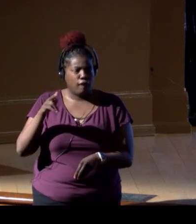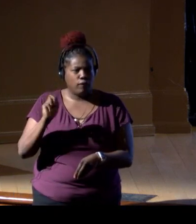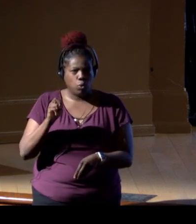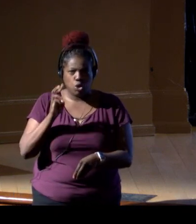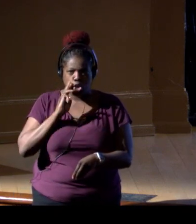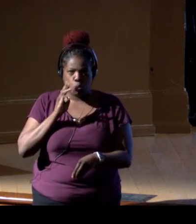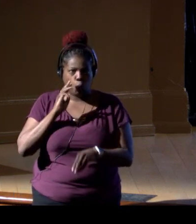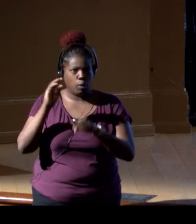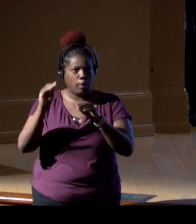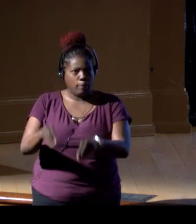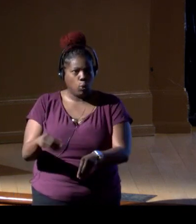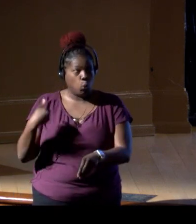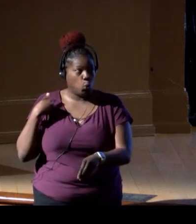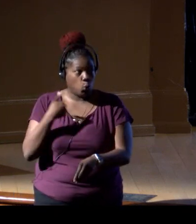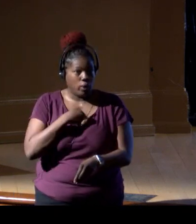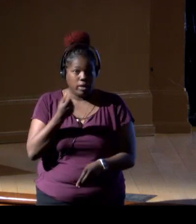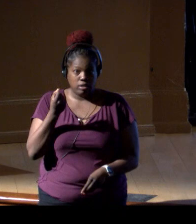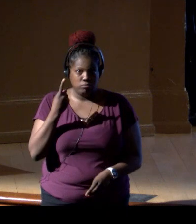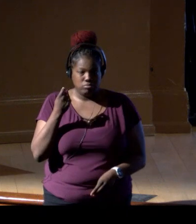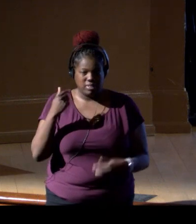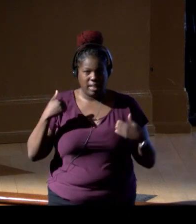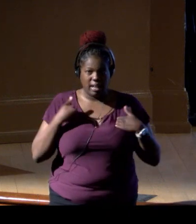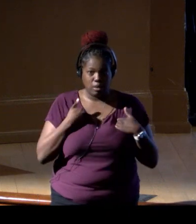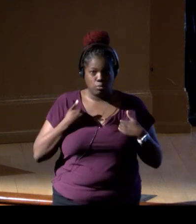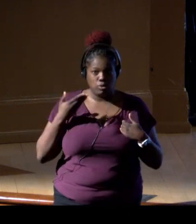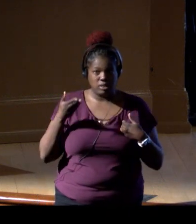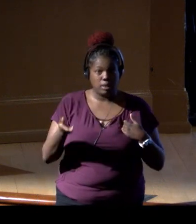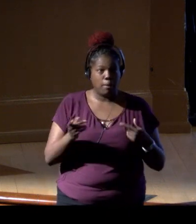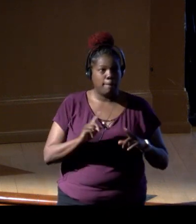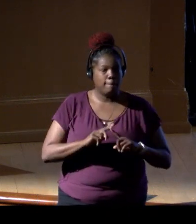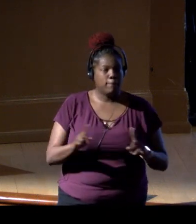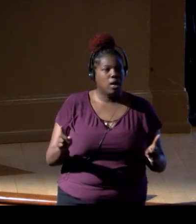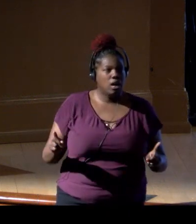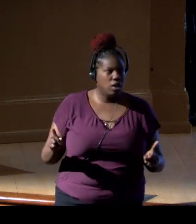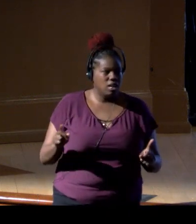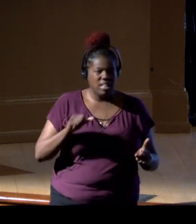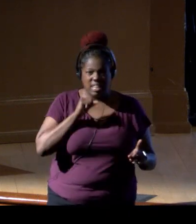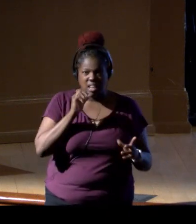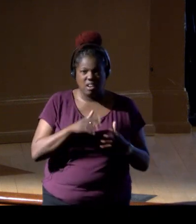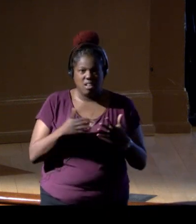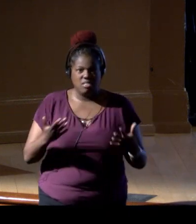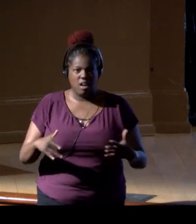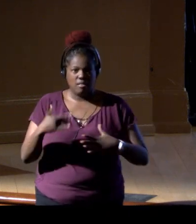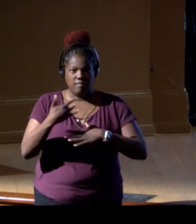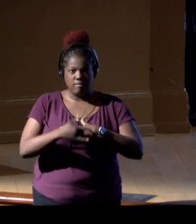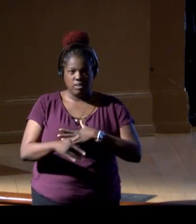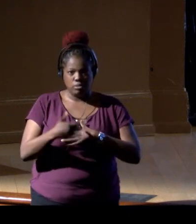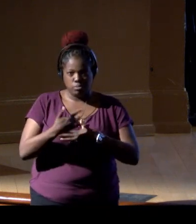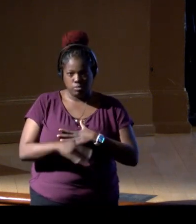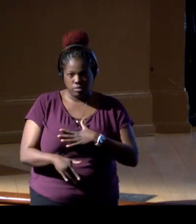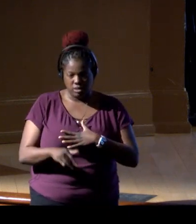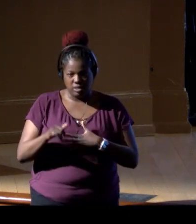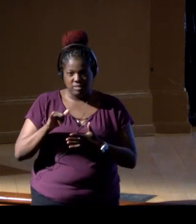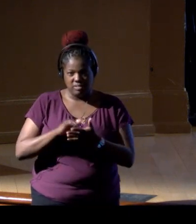and we were understanding that there were animals there, but there weren't, there wasn't a lot of availability, right, of that technology.